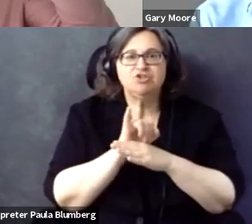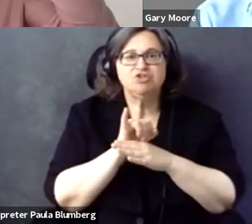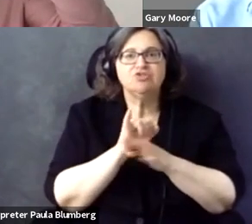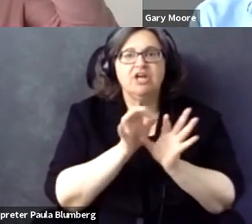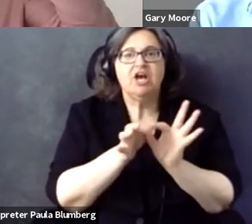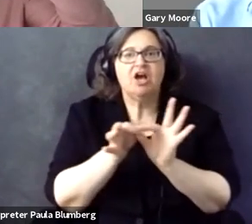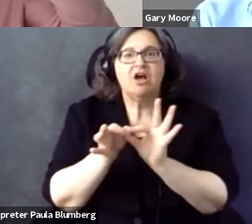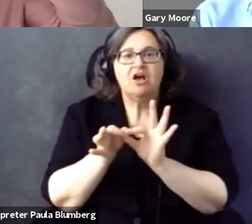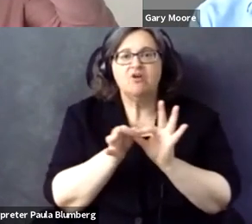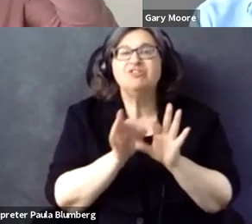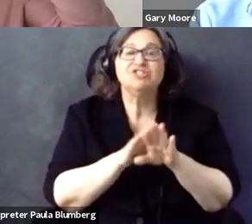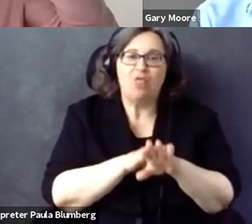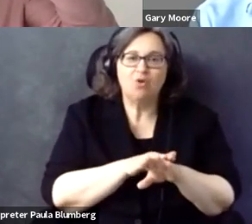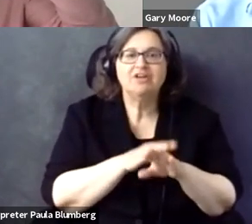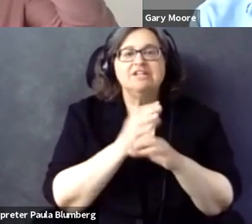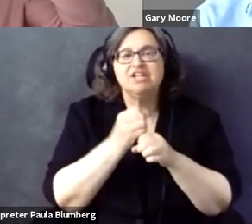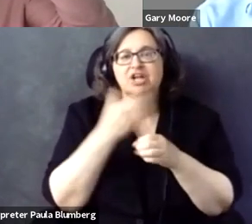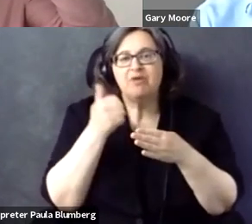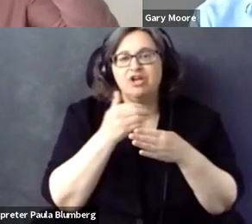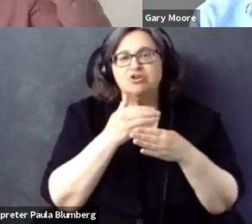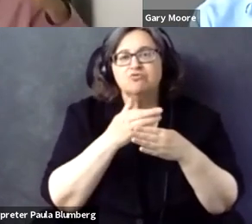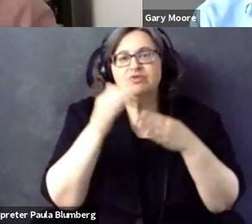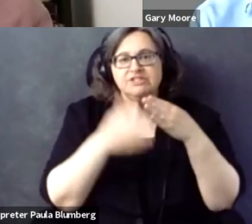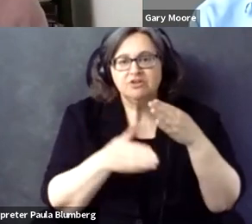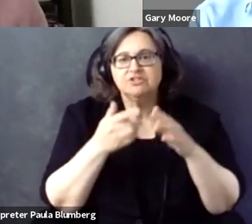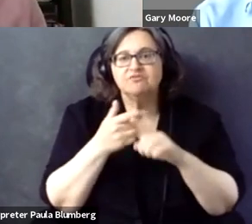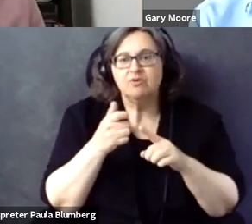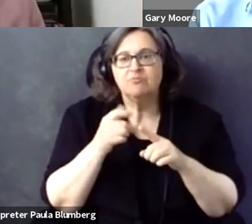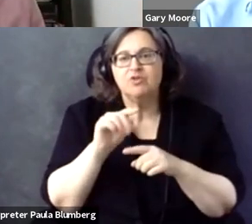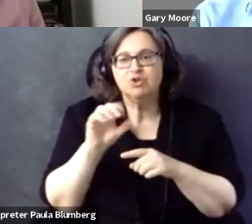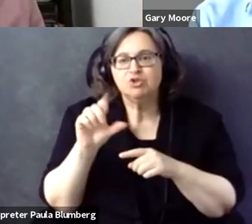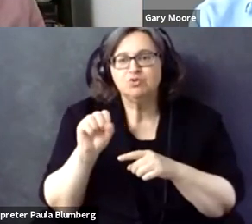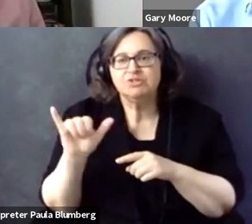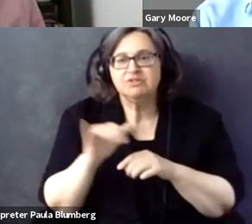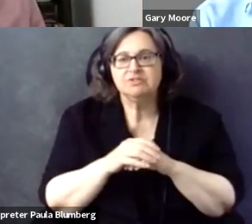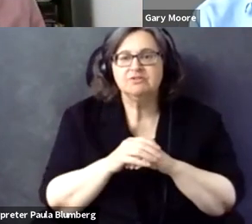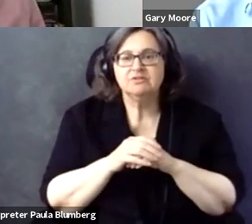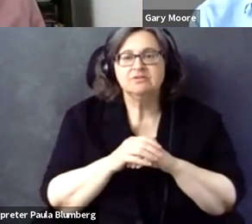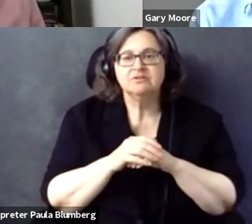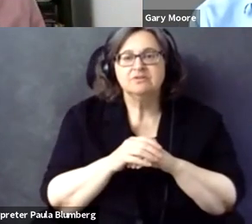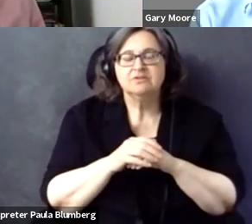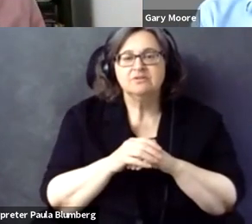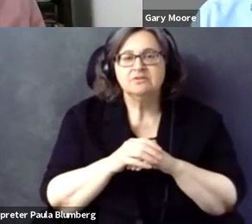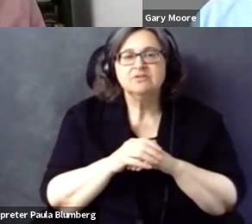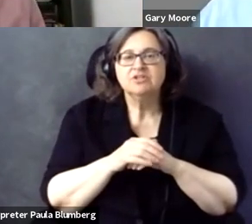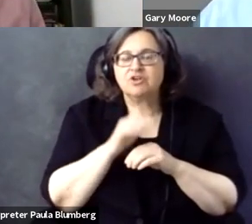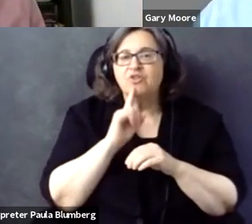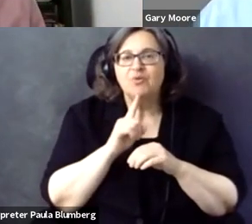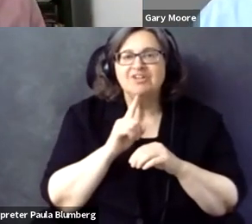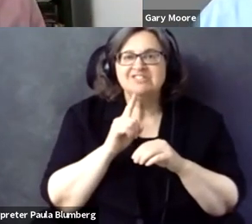similar at least interpretation and I think that industry is also sort of coming together slowly to make sure that we get better results from the